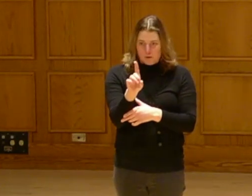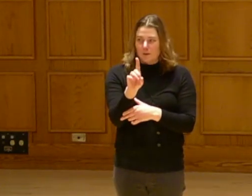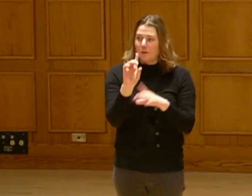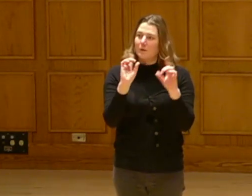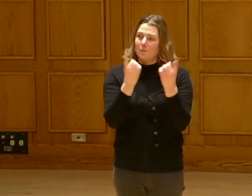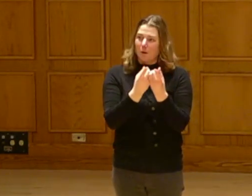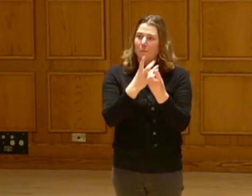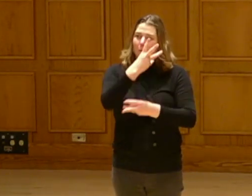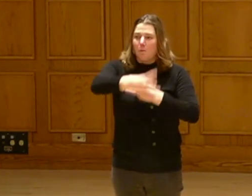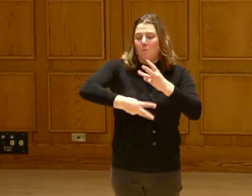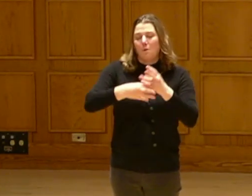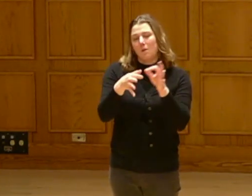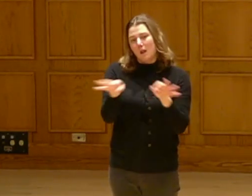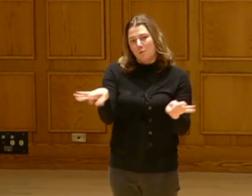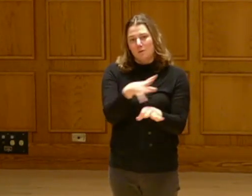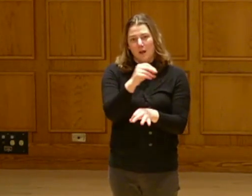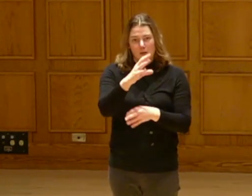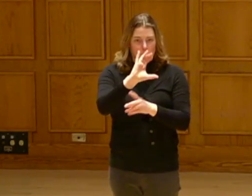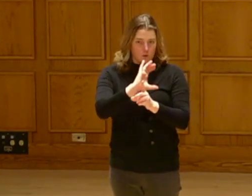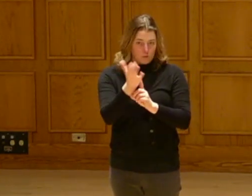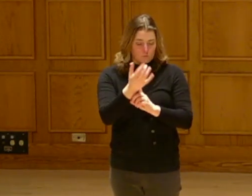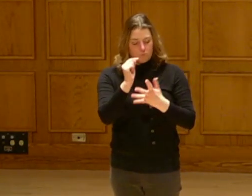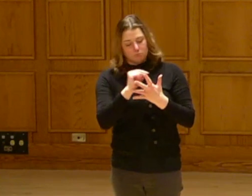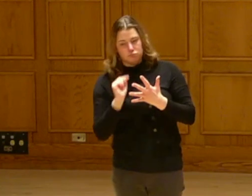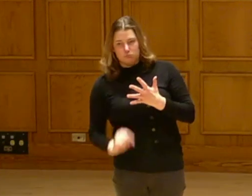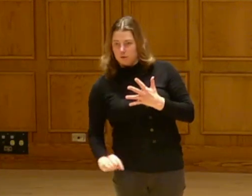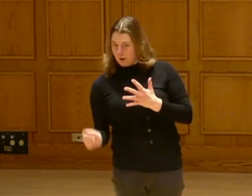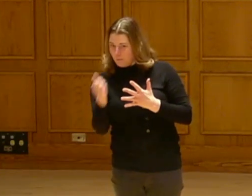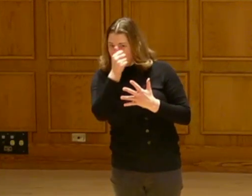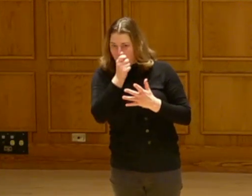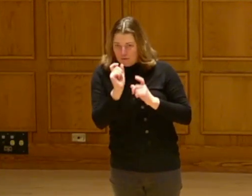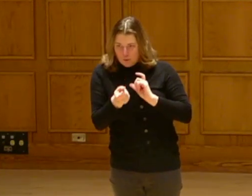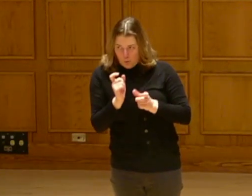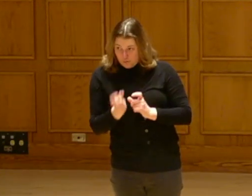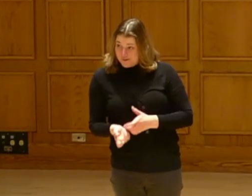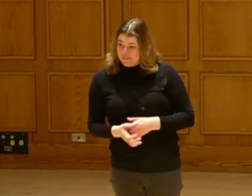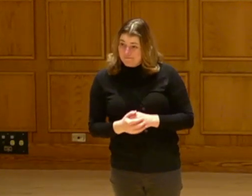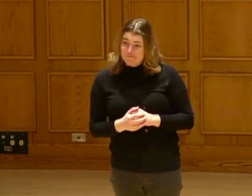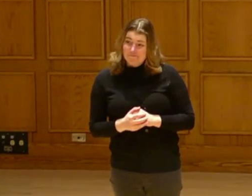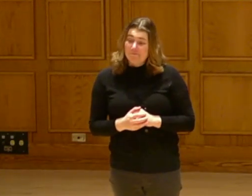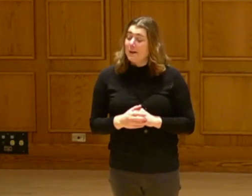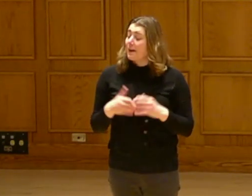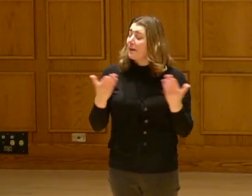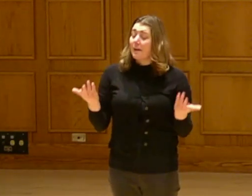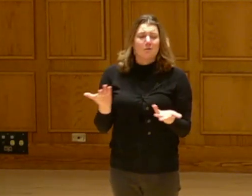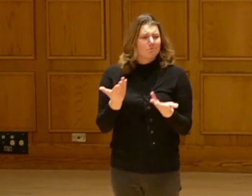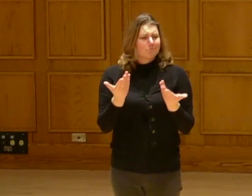Alworth Studies, and the UMD department of world languages and cultures, along with other private donors.